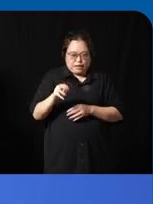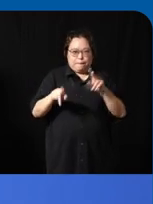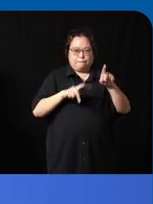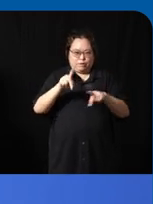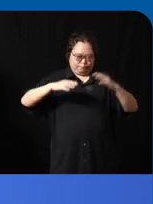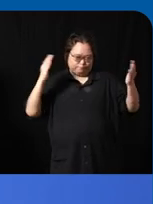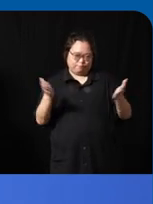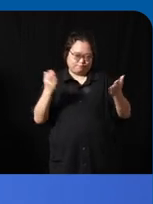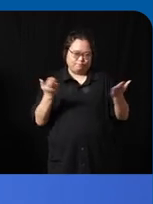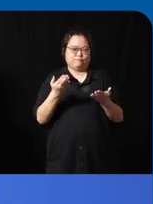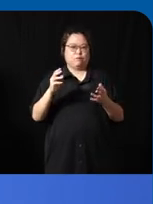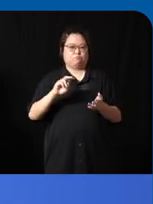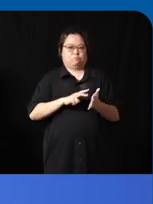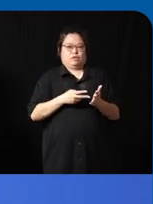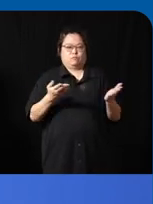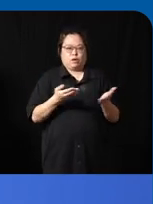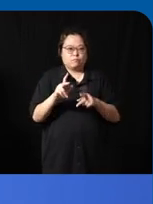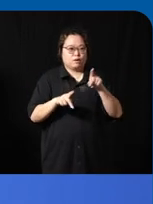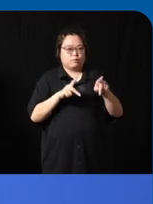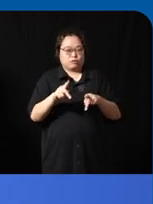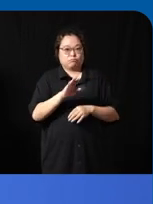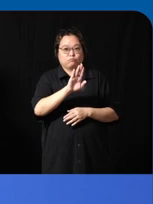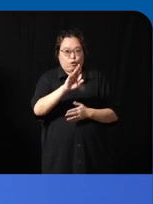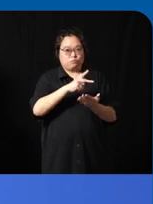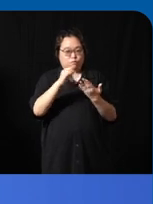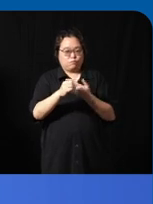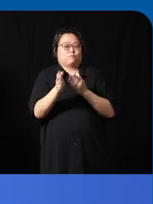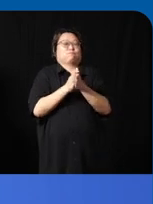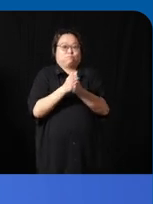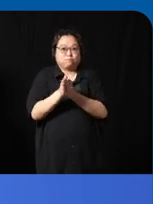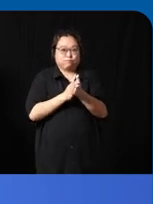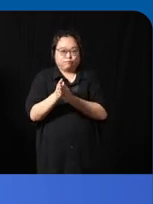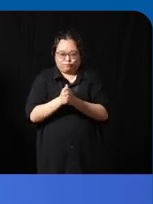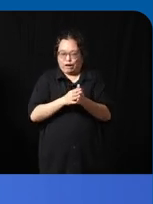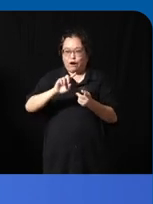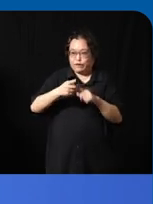are interested in your project they're interested to volunteer and they get their friends involved